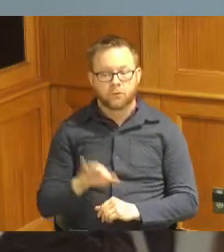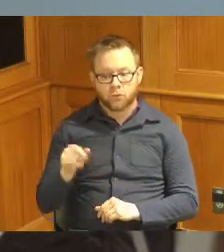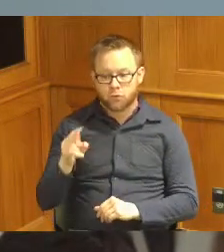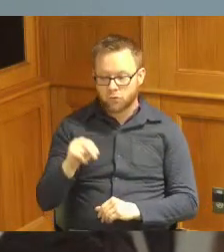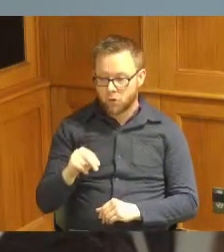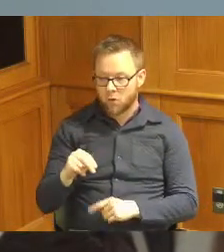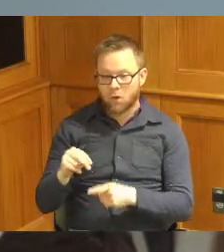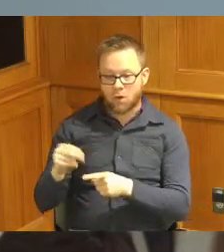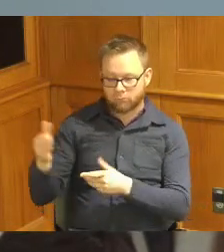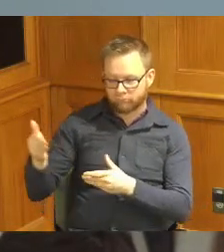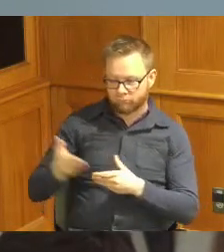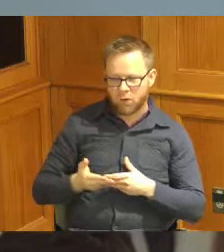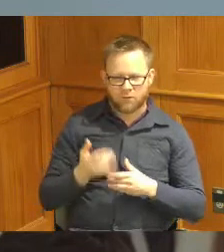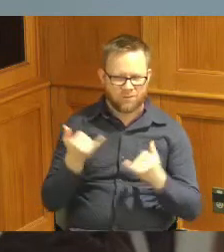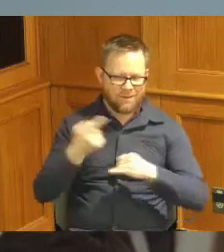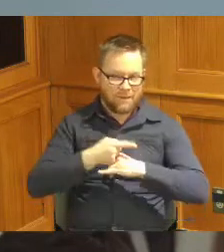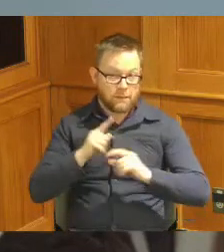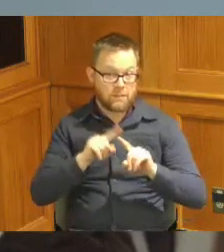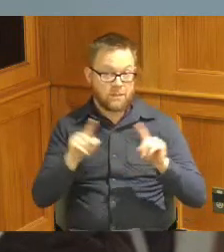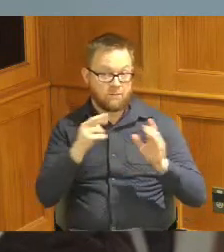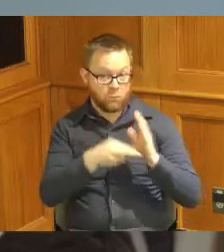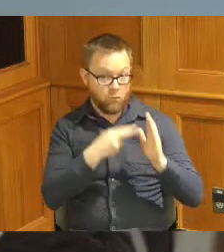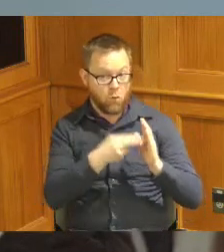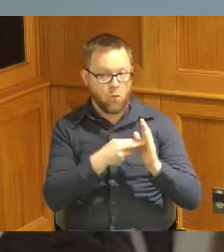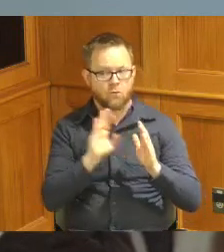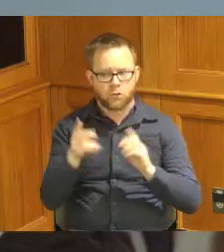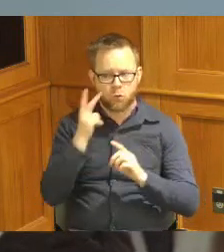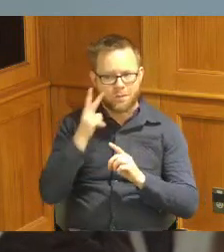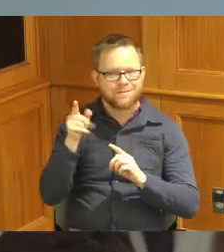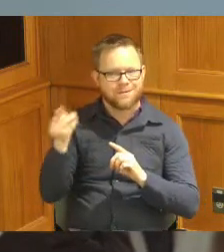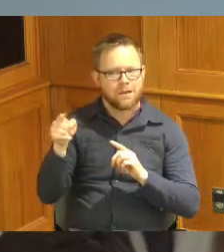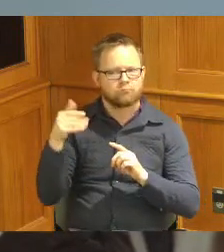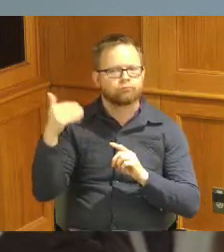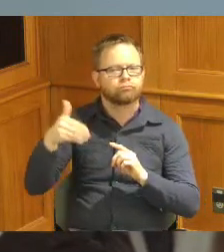meeting today in a different capacity so you'll be seeing more from John in that regard so John